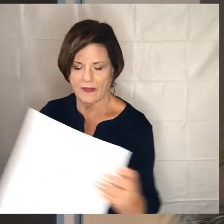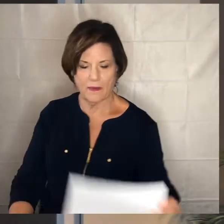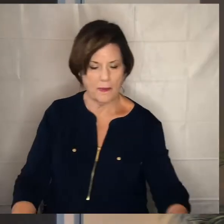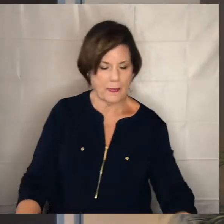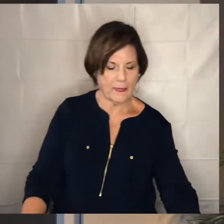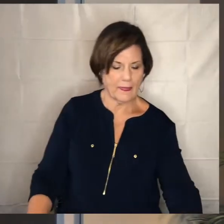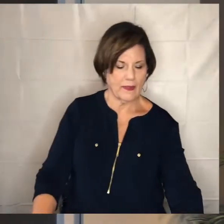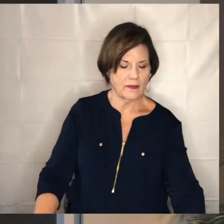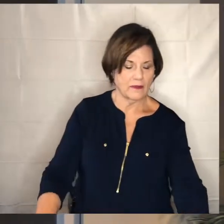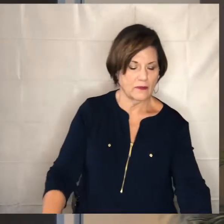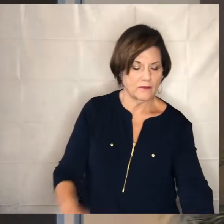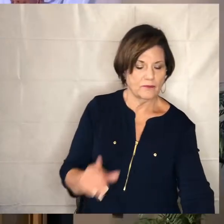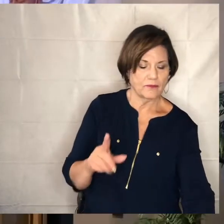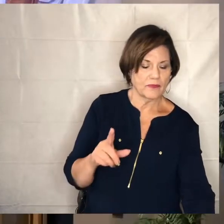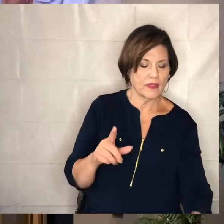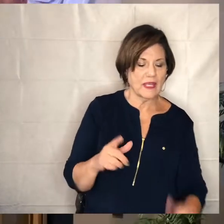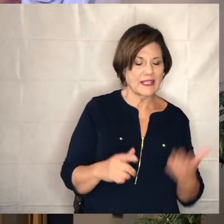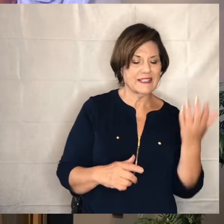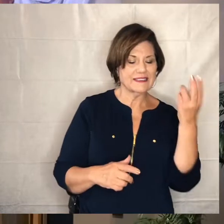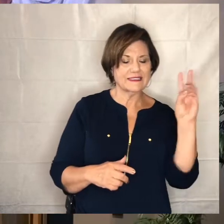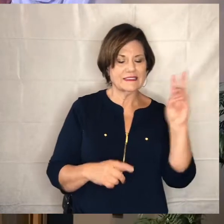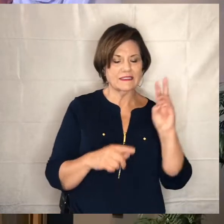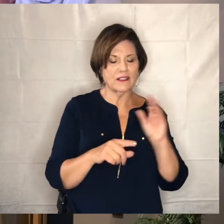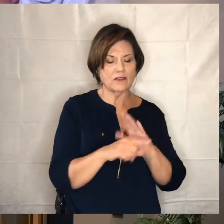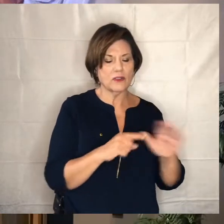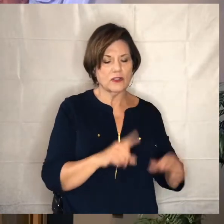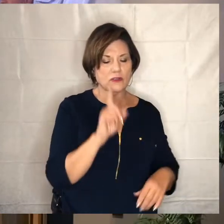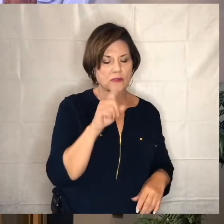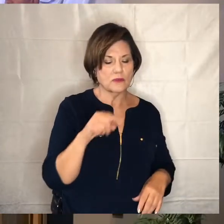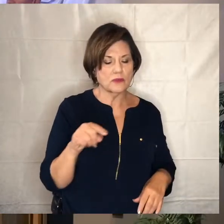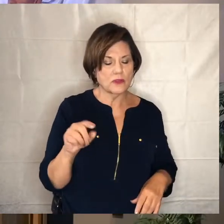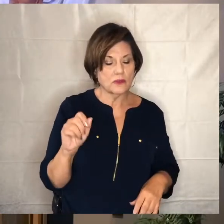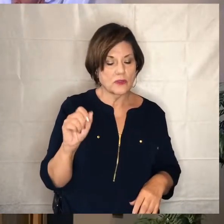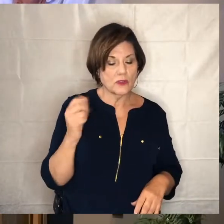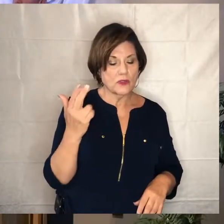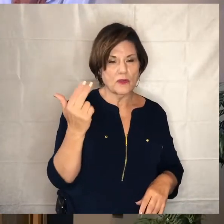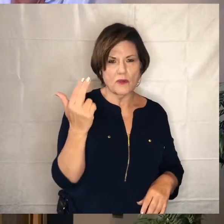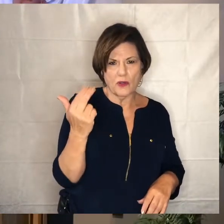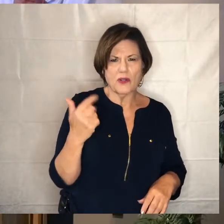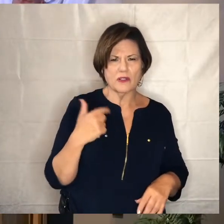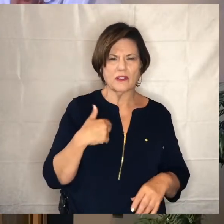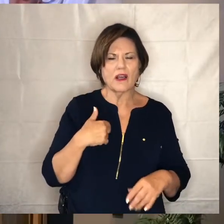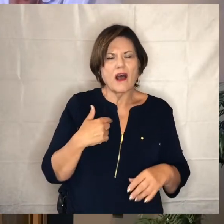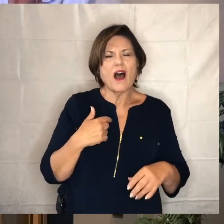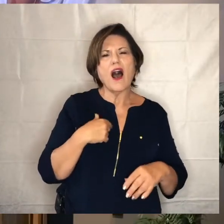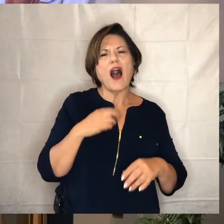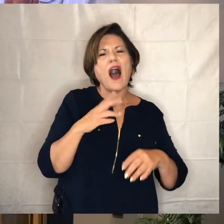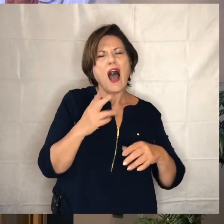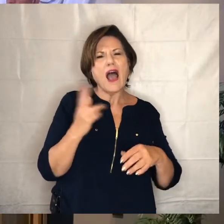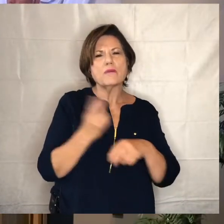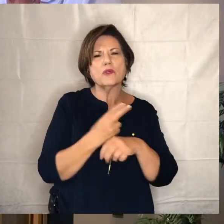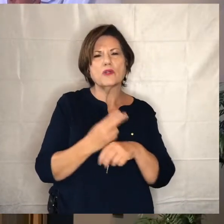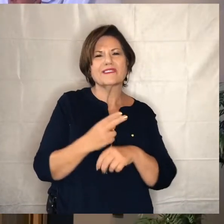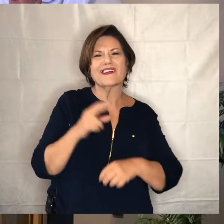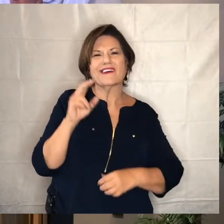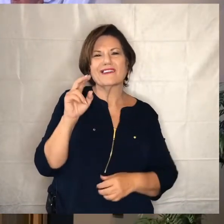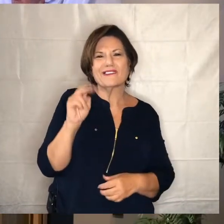i'm reading from a translation called the nrsv new revised standard version um whatever version you're looking at there's no right or wrong answer it's